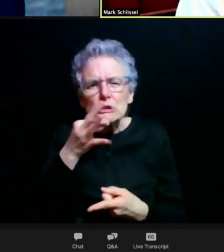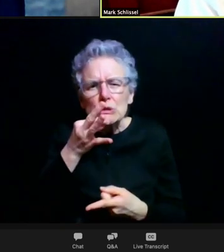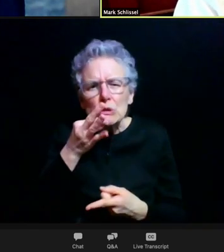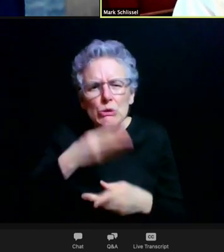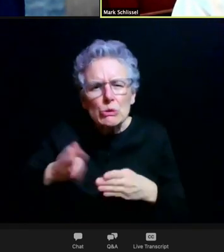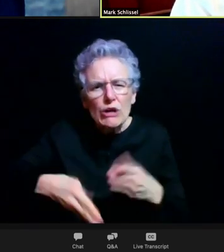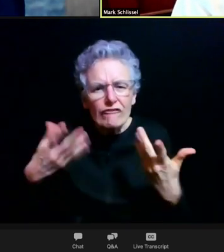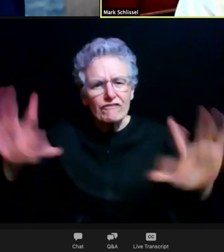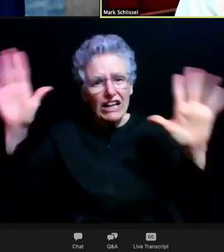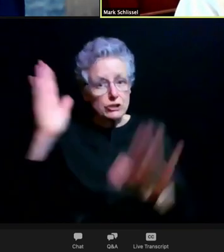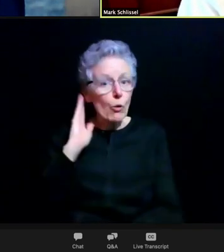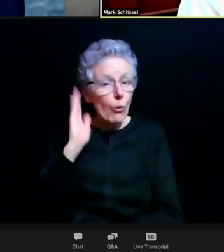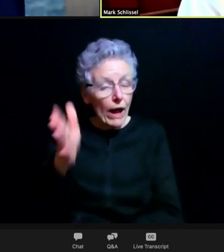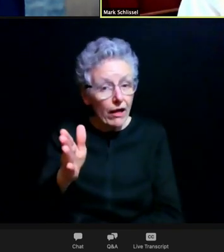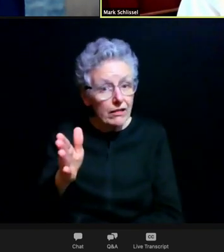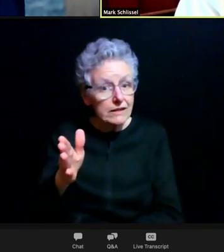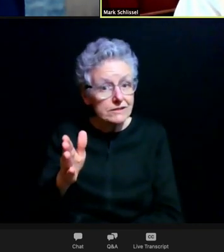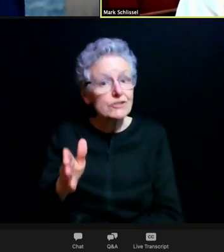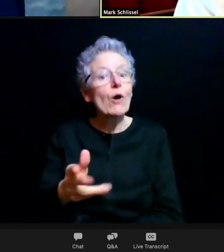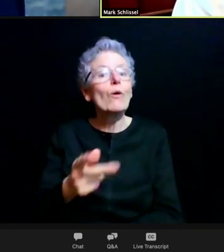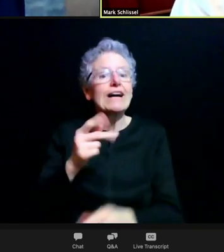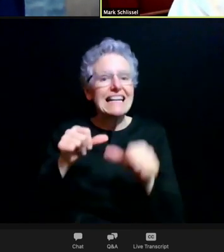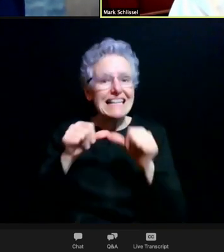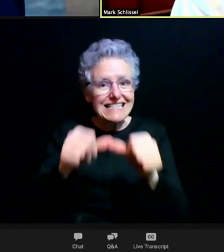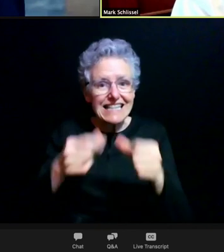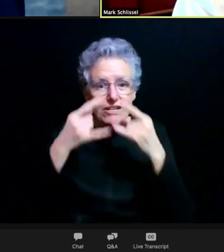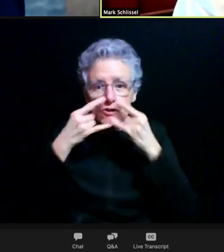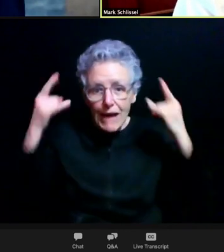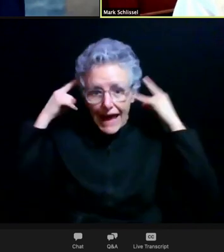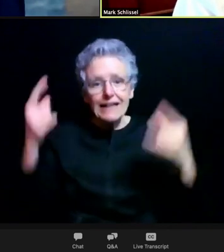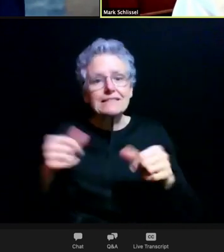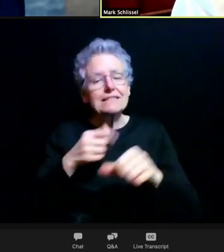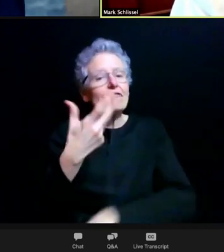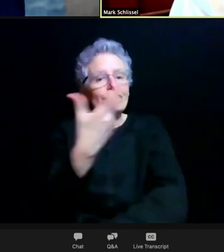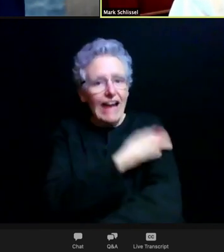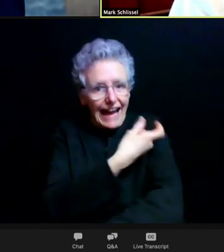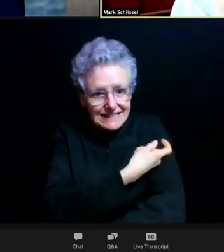The other problem to be honest is you don't have a way to know for sure who you're in a room with